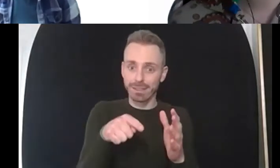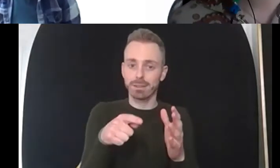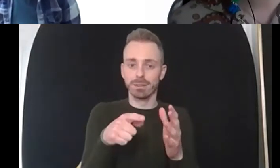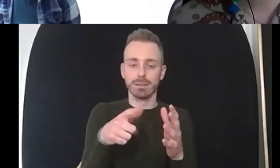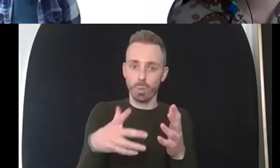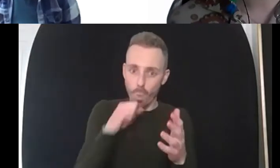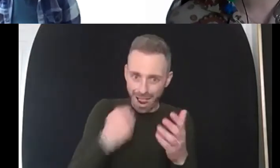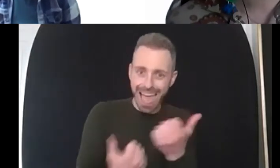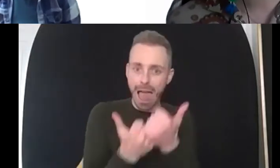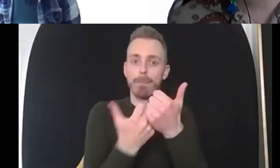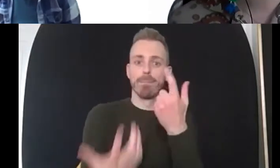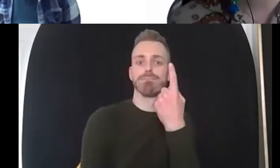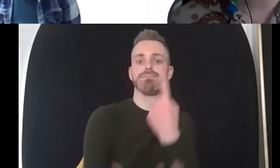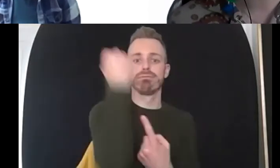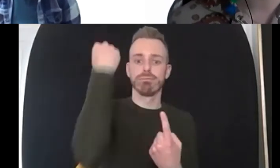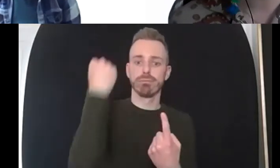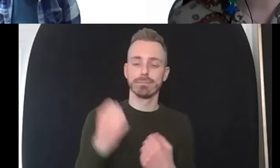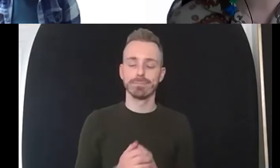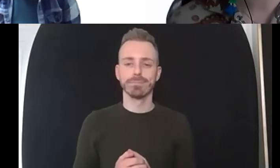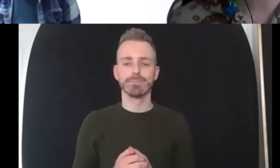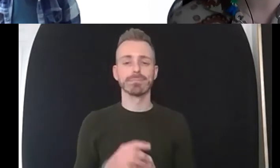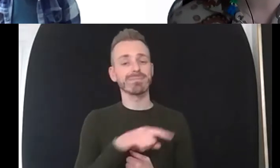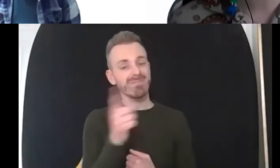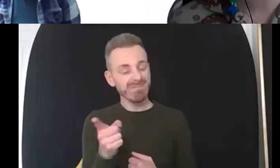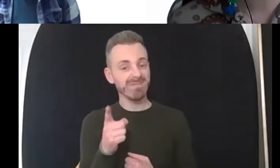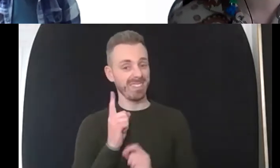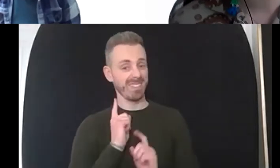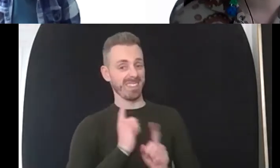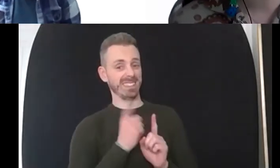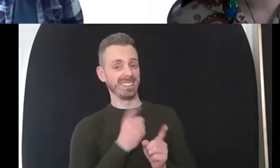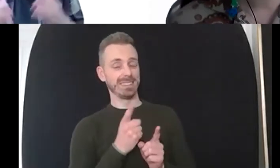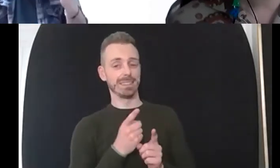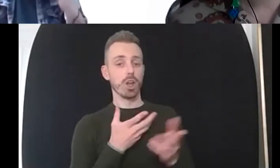be an internal conversation obviously as well with a therapist is ideal but for people who you